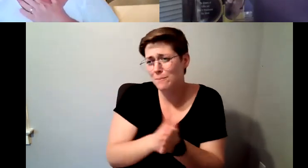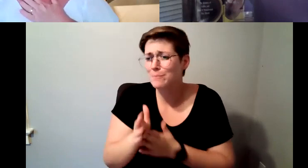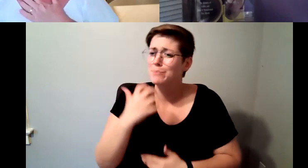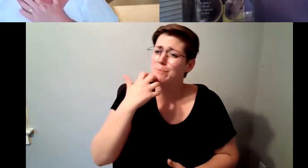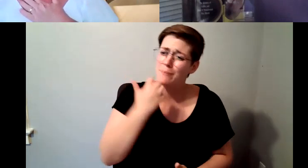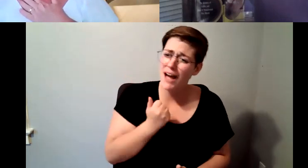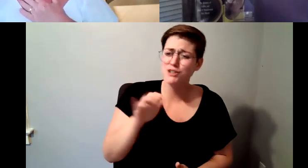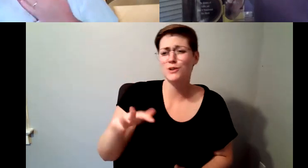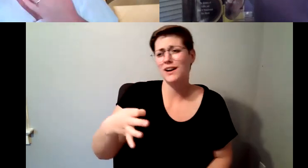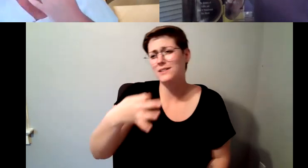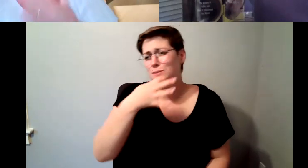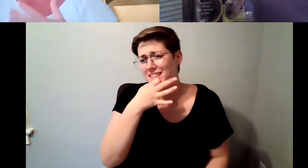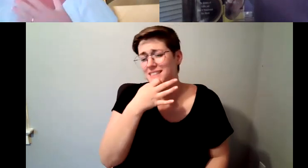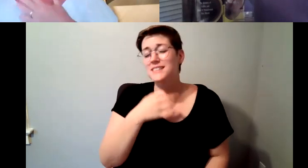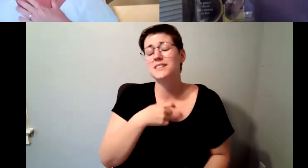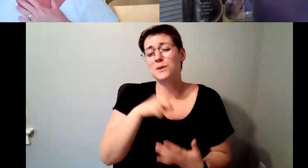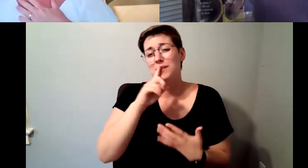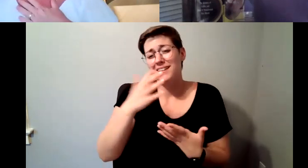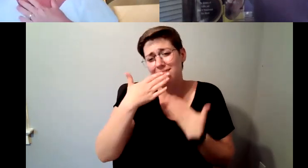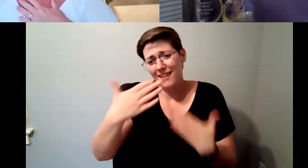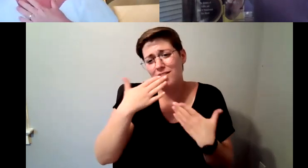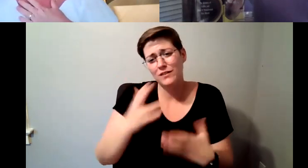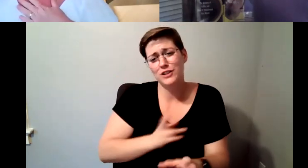grateful that you joined us I can't wait to see you in person.